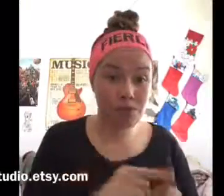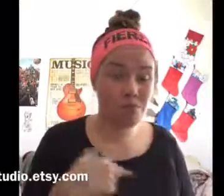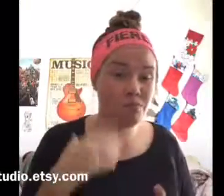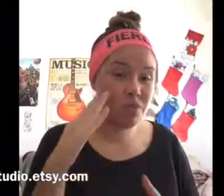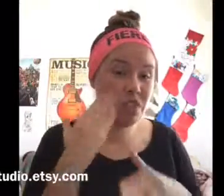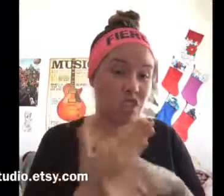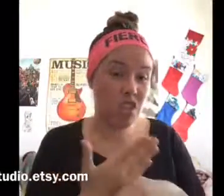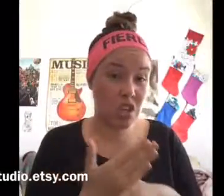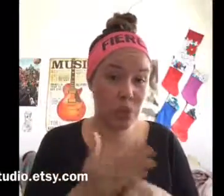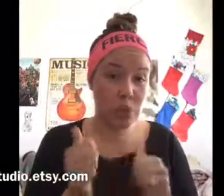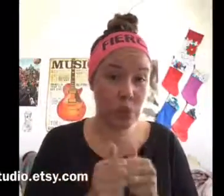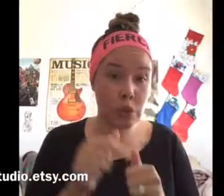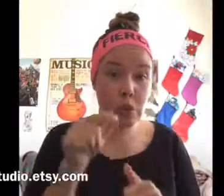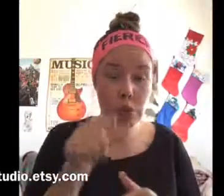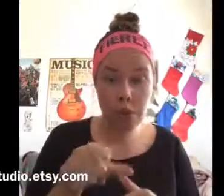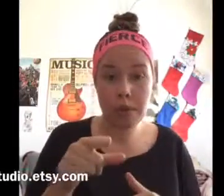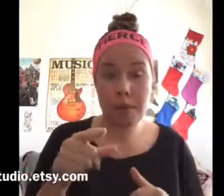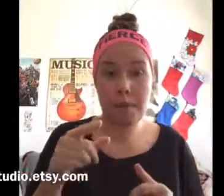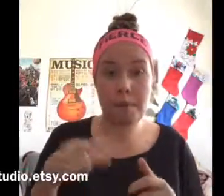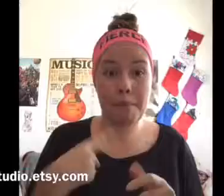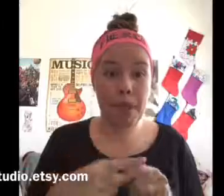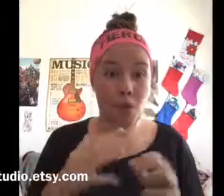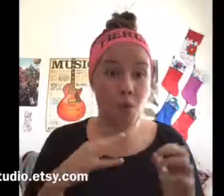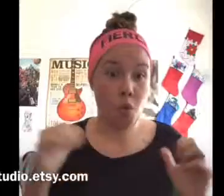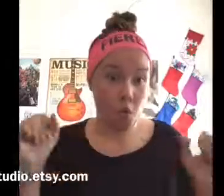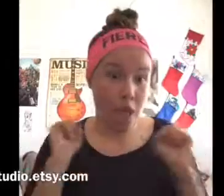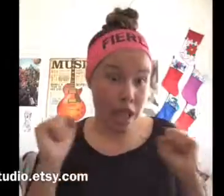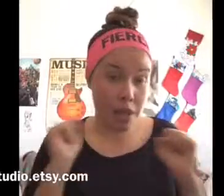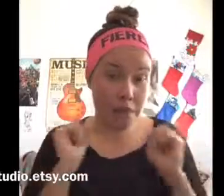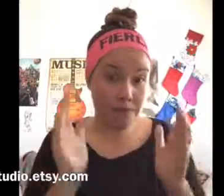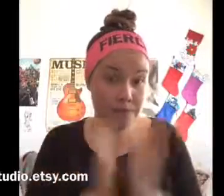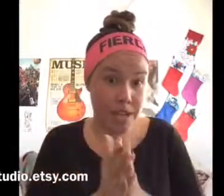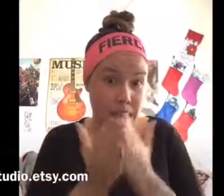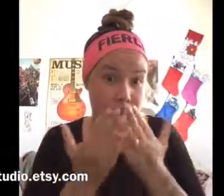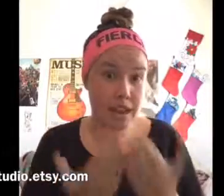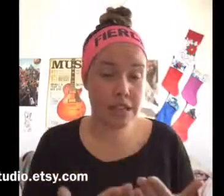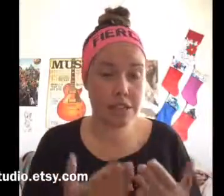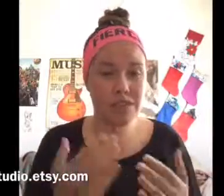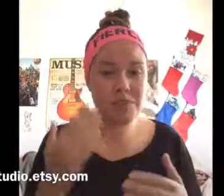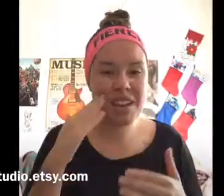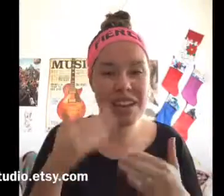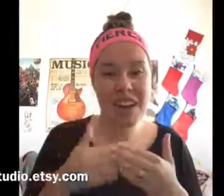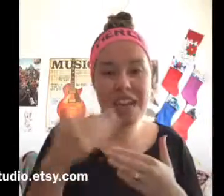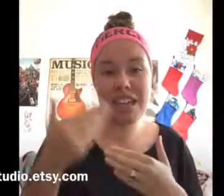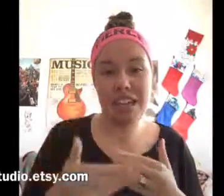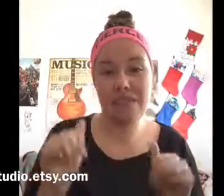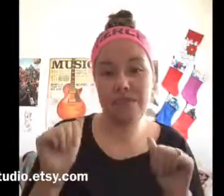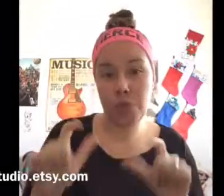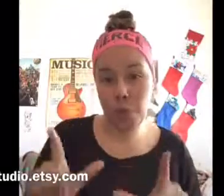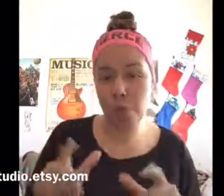Also, I will share with you about my workout book is coming up soon...